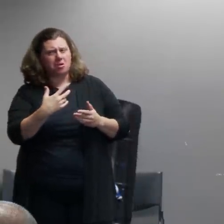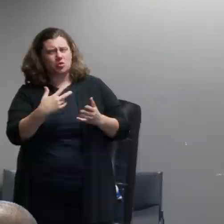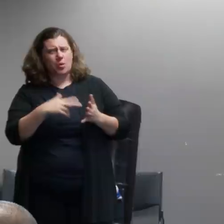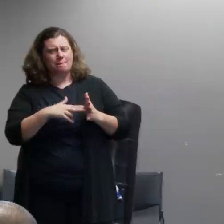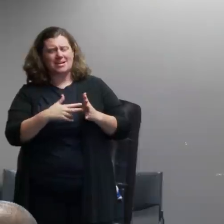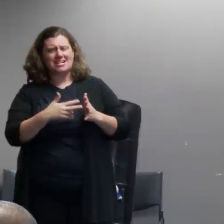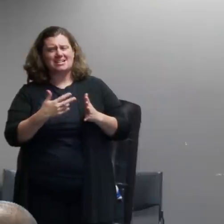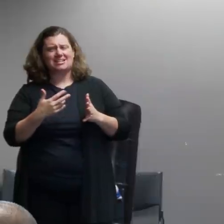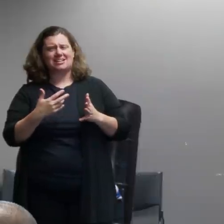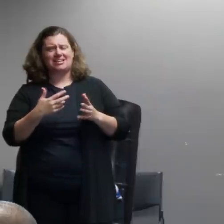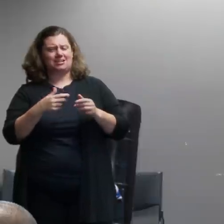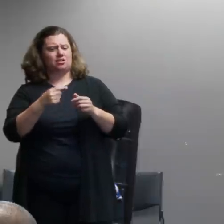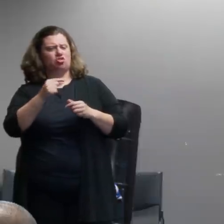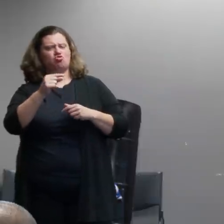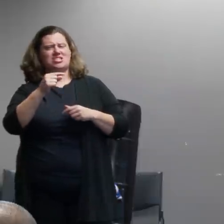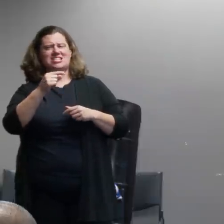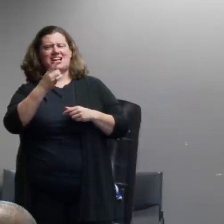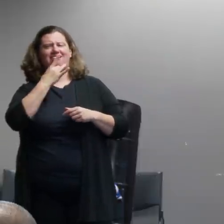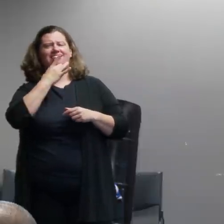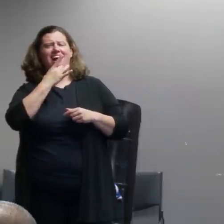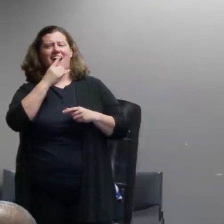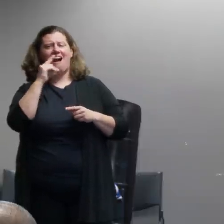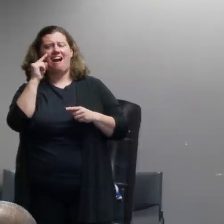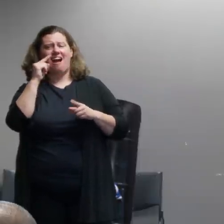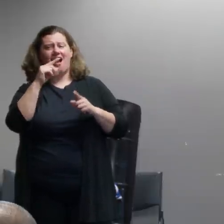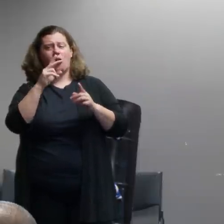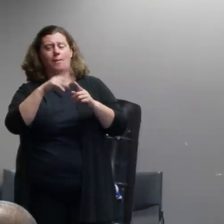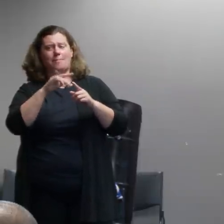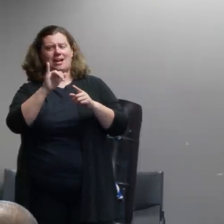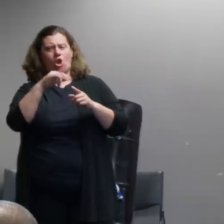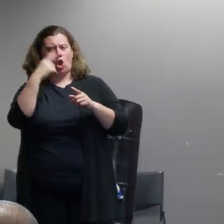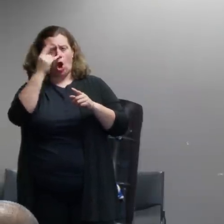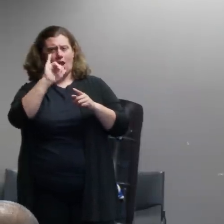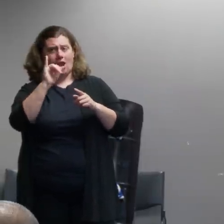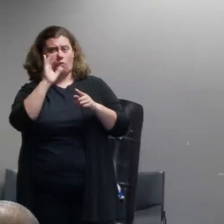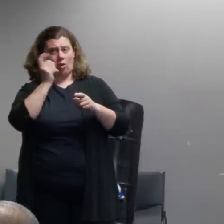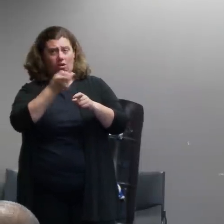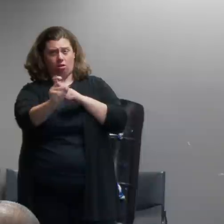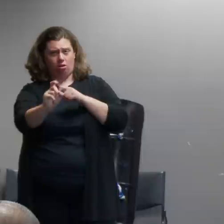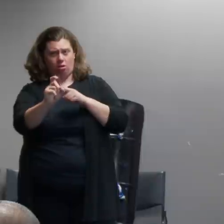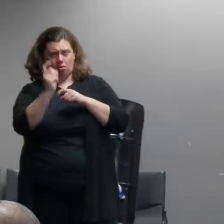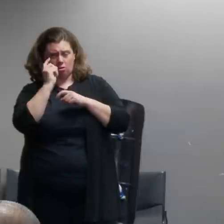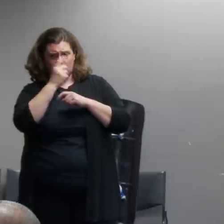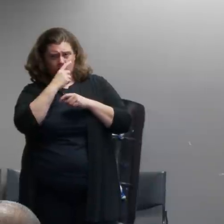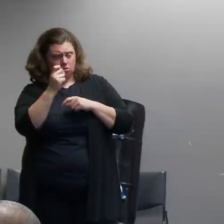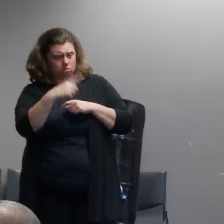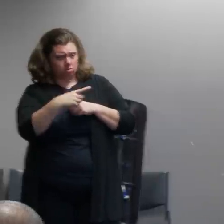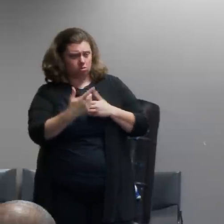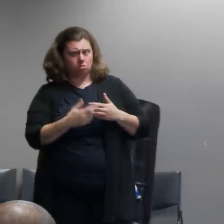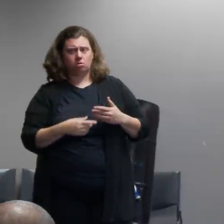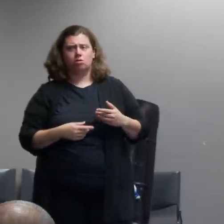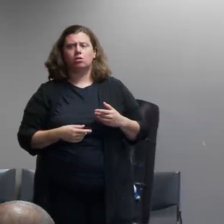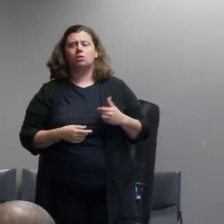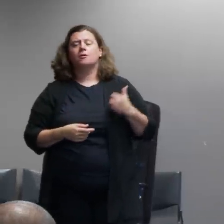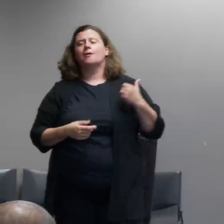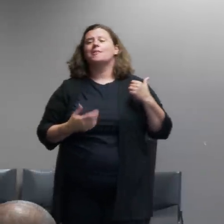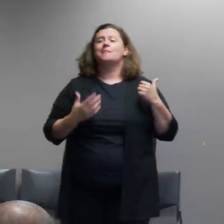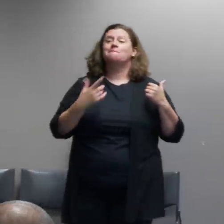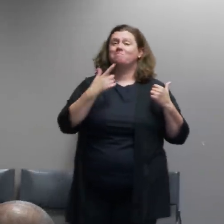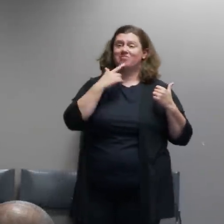that would manifest into an injury um you know some ways that might manifest into an injury is trouble seeing